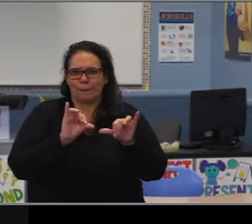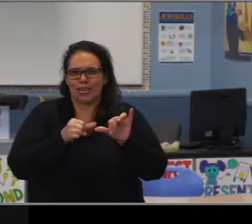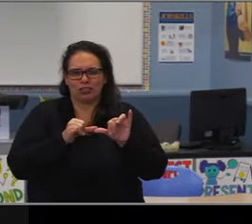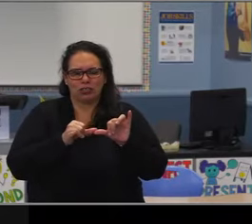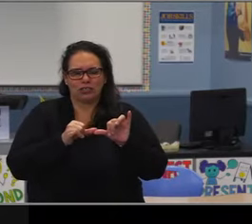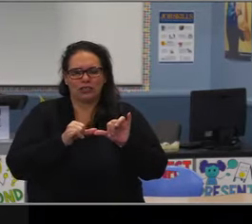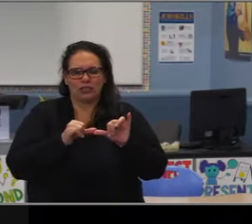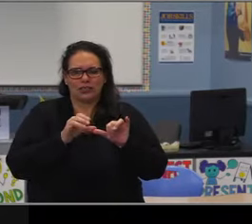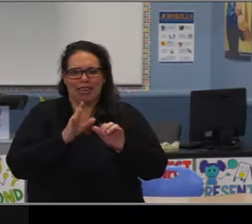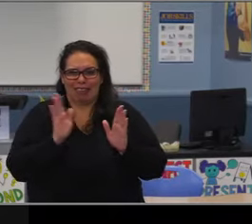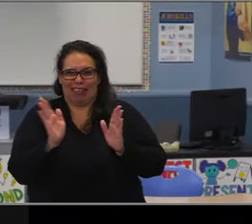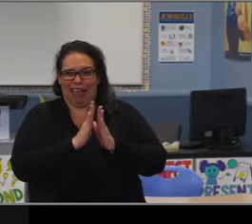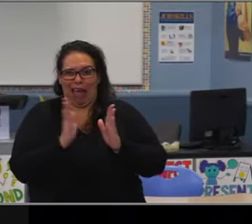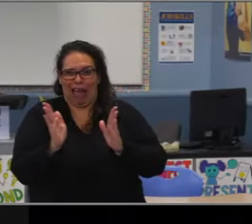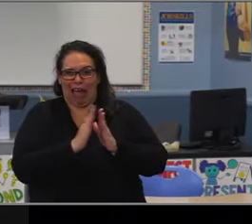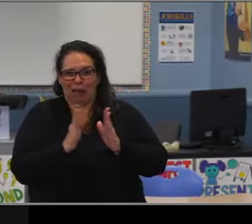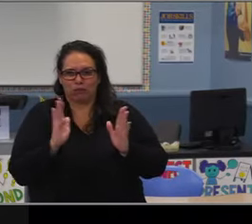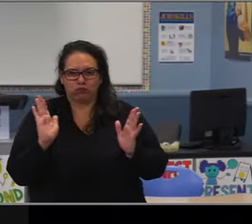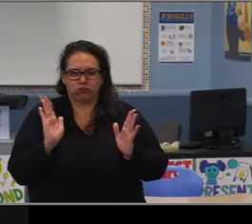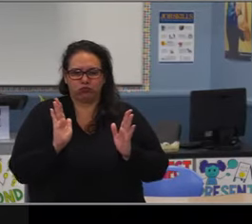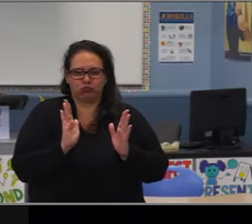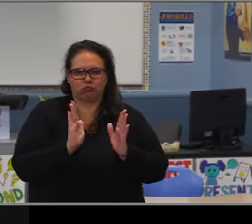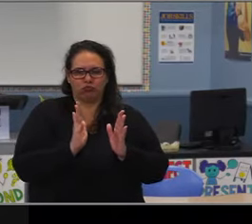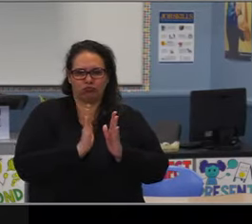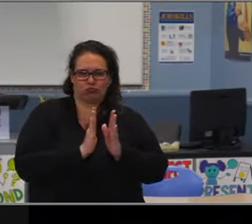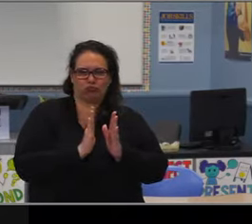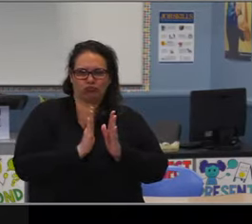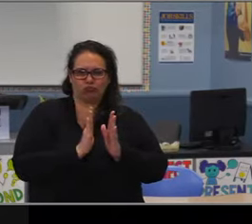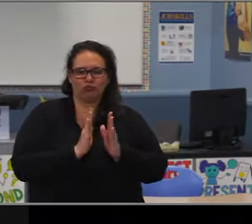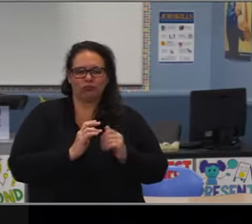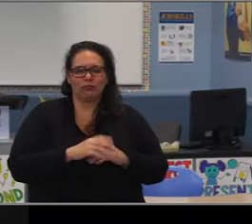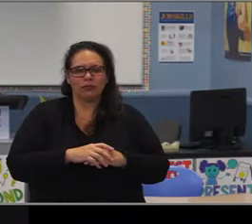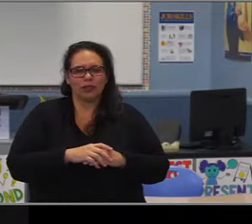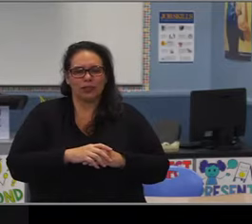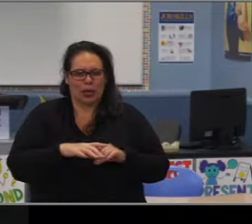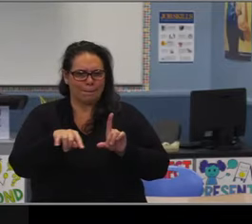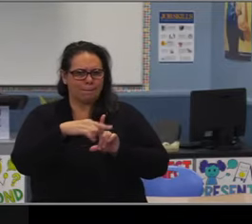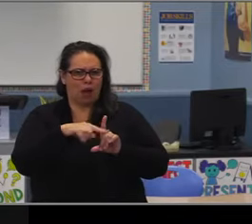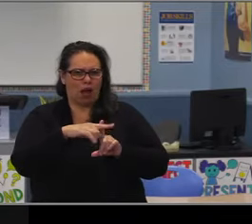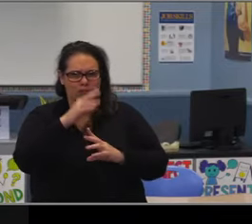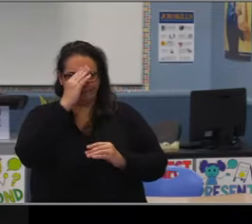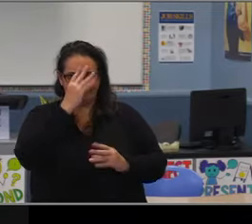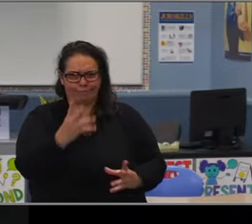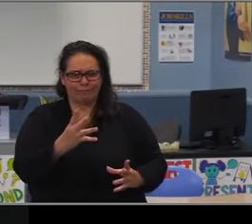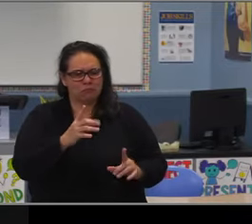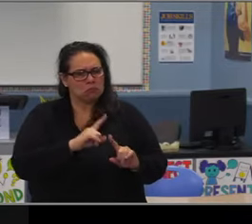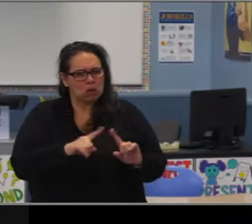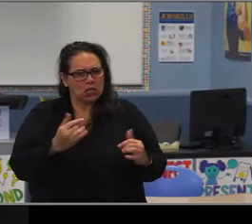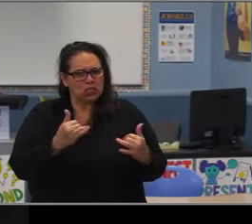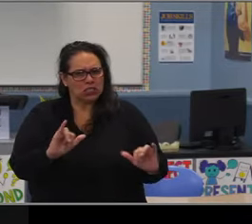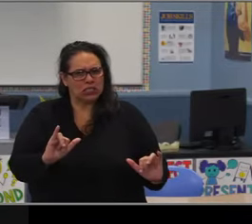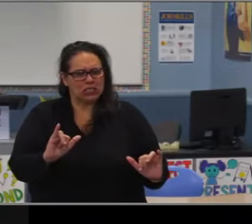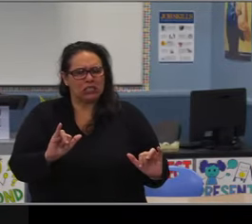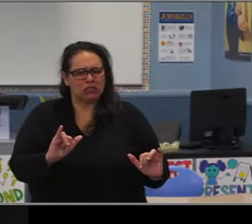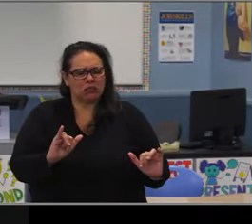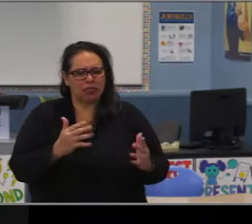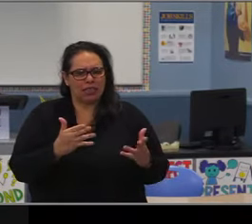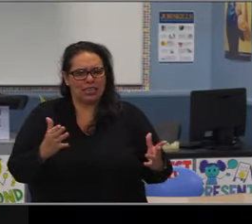So I have two responses I guess that I'll give one is that the ELL data set is the next data set that I will hopefully be pulling